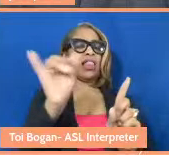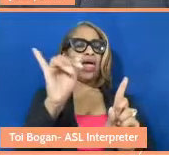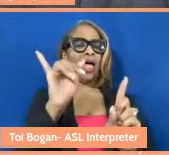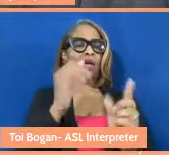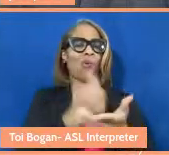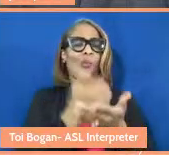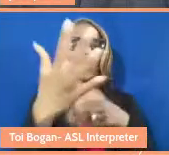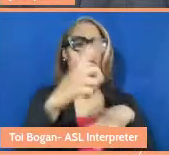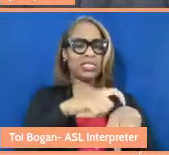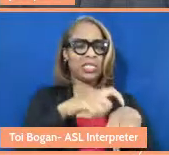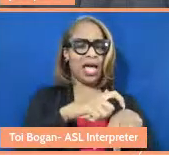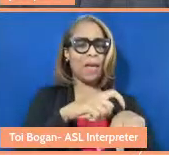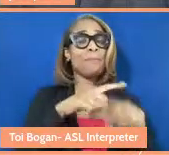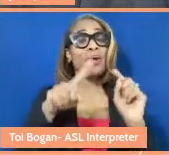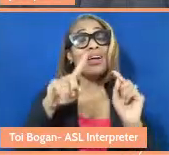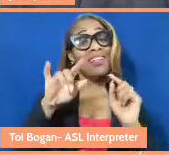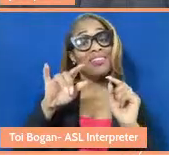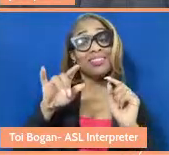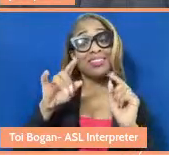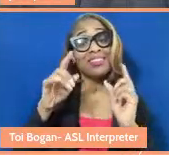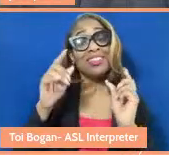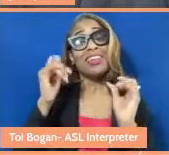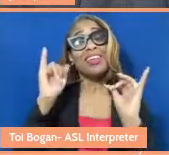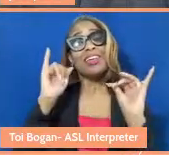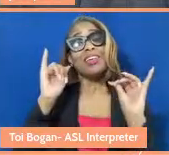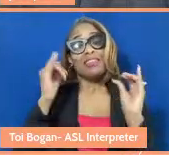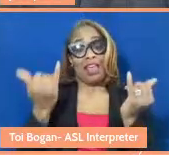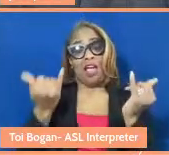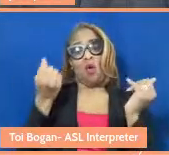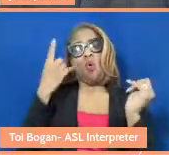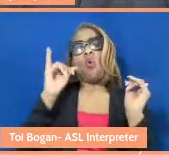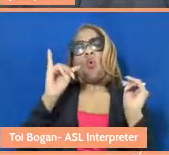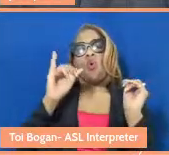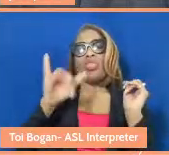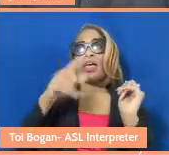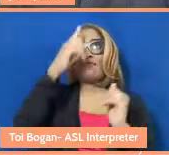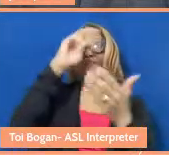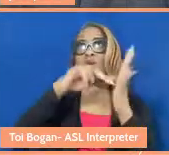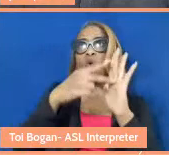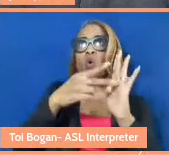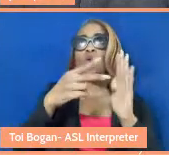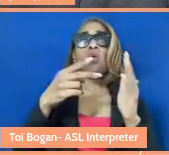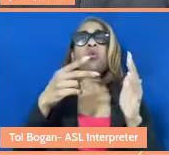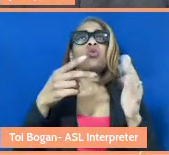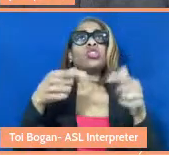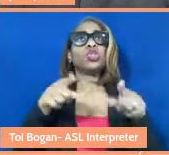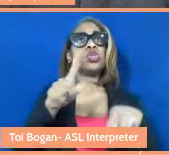as time that's extremely meaningful in terms of what can I dream in that time in terms of